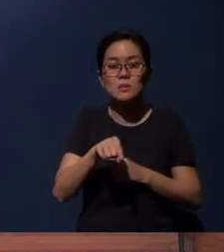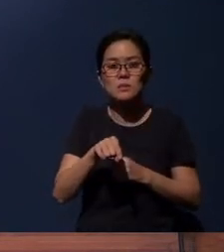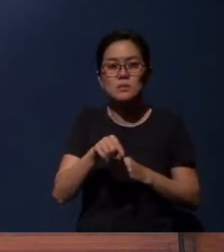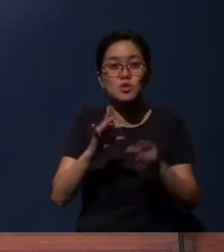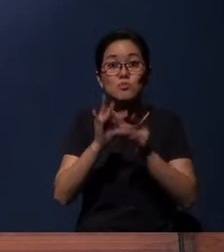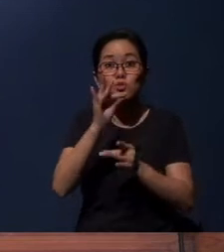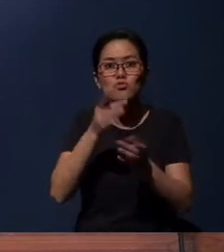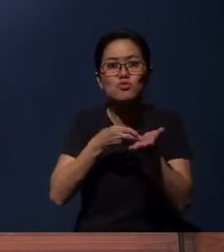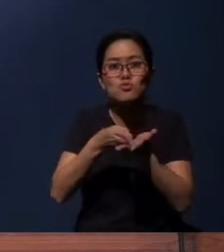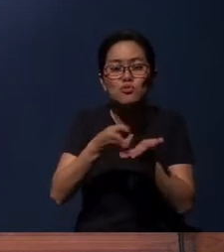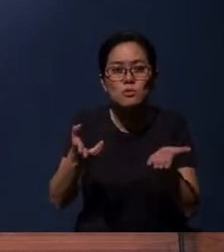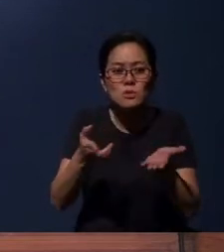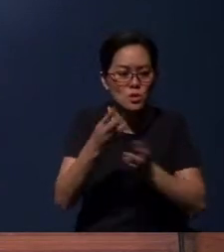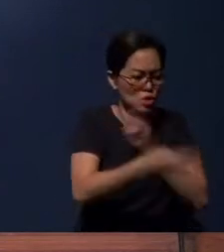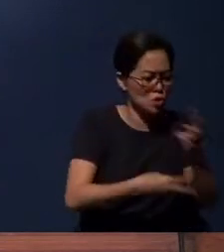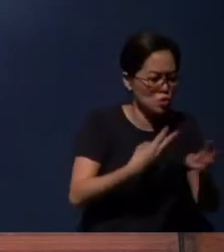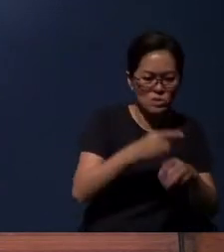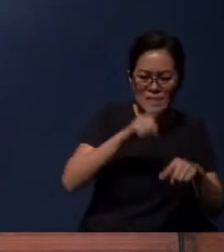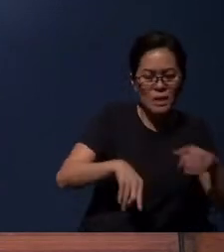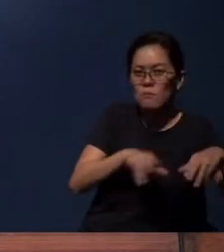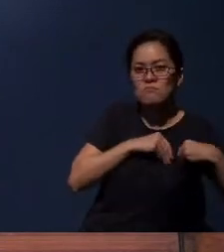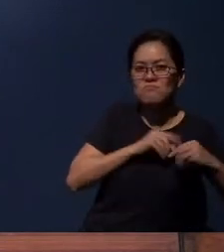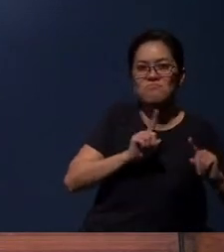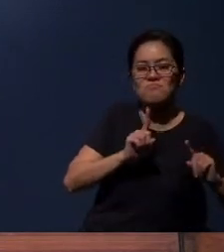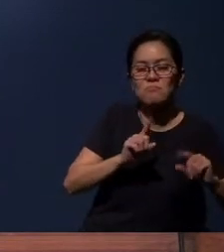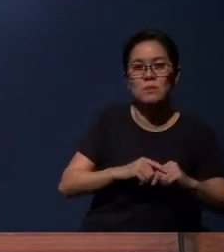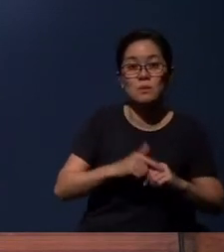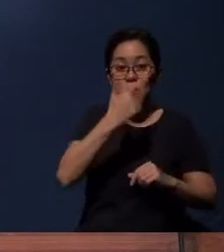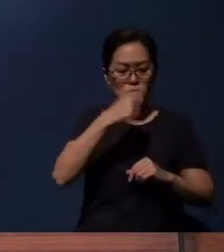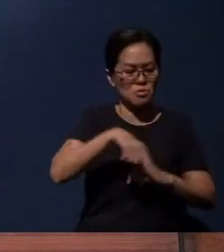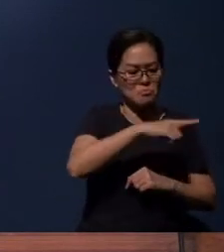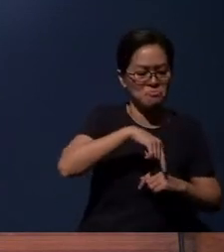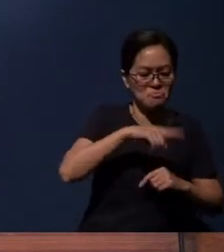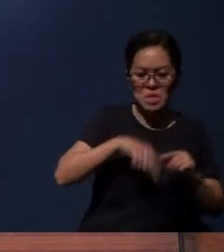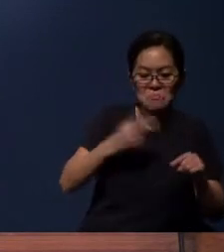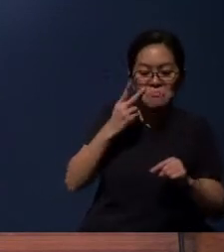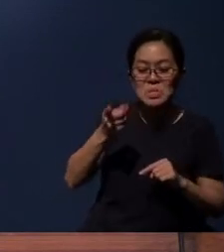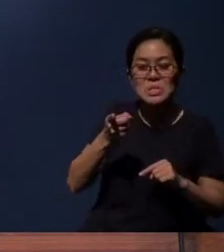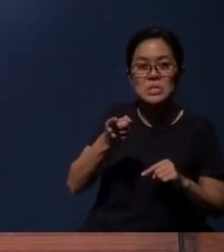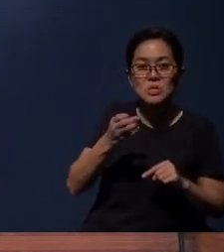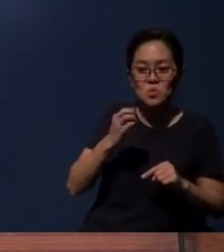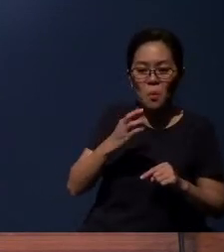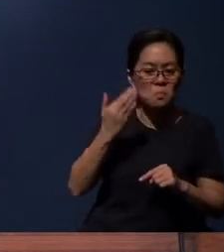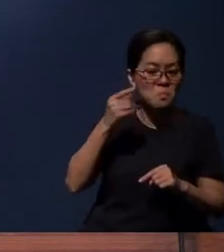whom the world cannot receive, because it does not see Him or know Him,